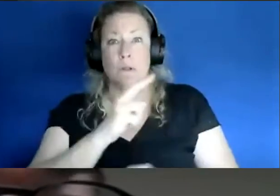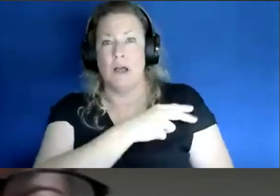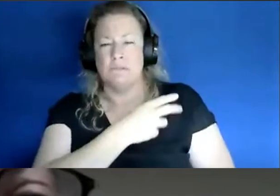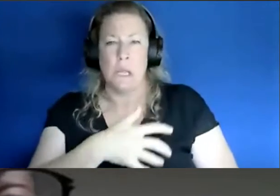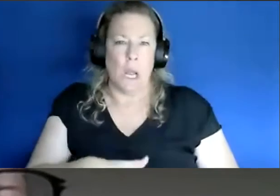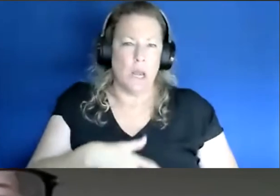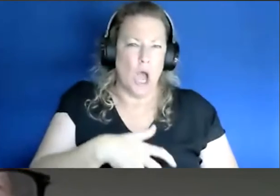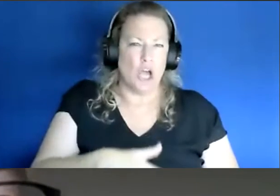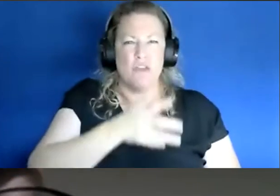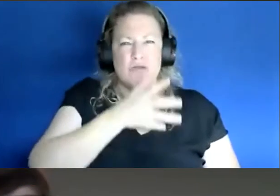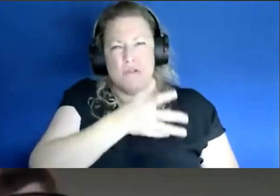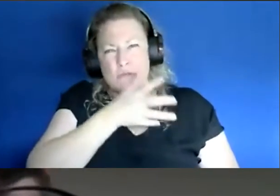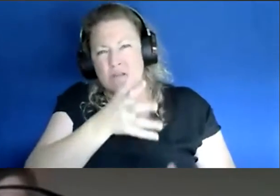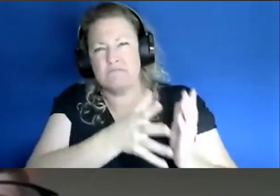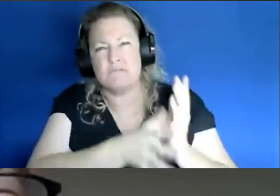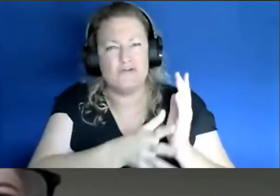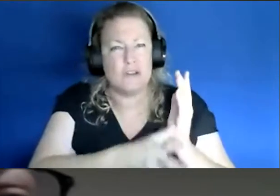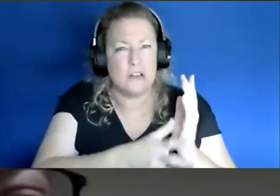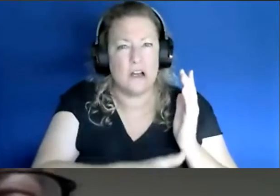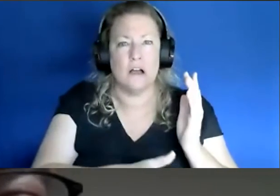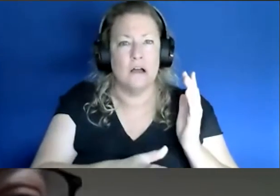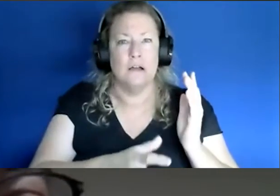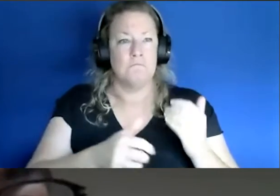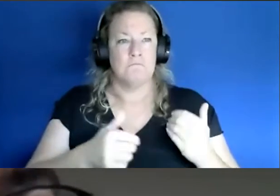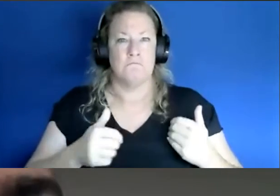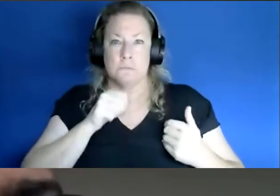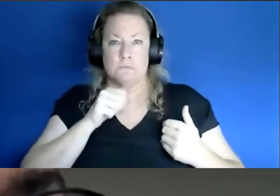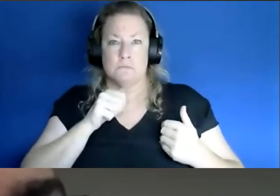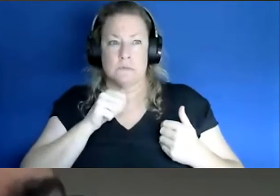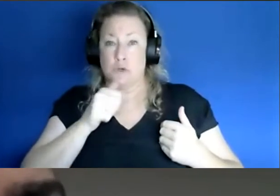maybe vomiting diarrhea that you know don't have the classic cough and fever that you may associate